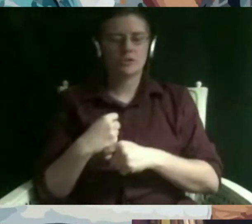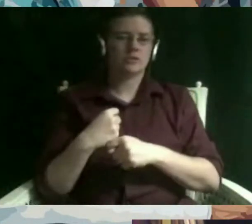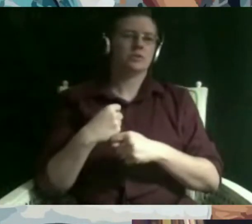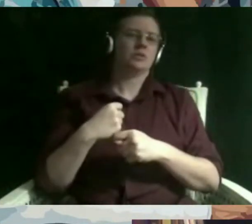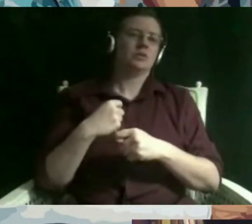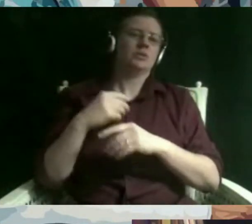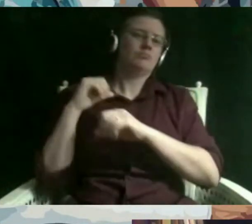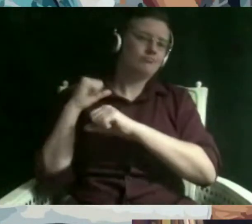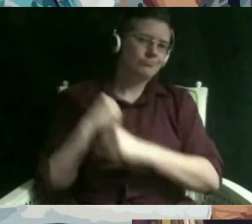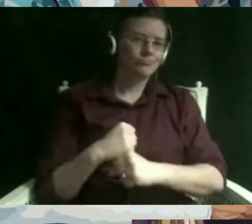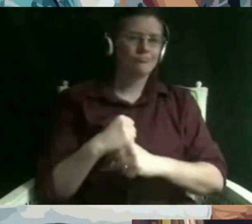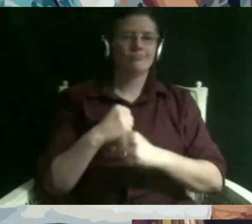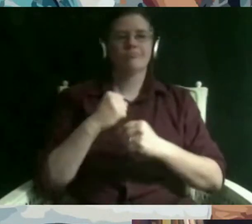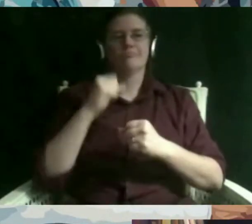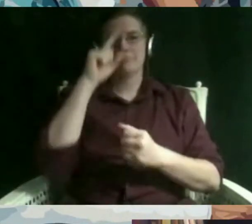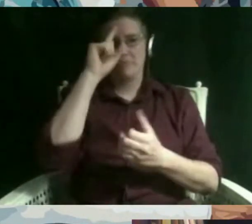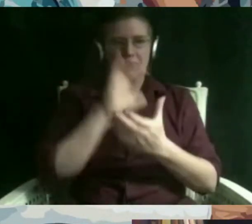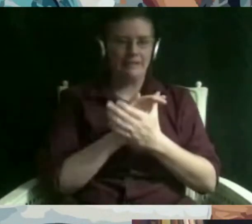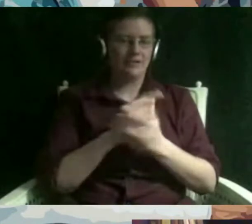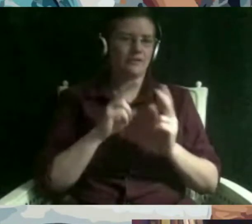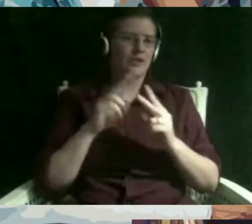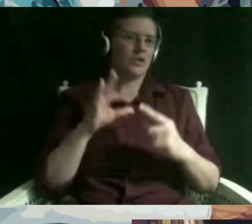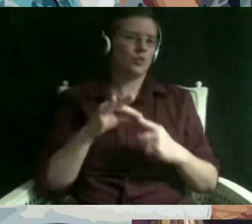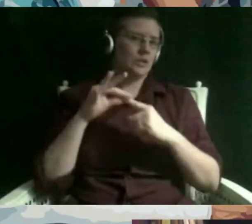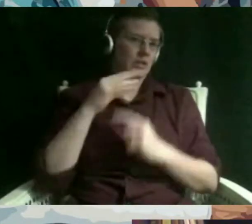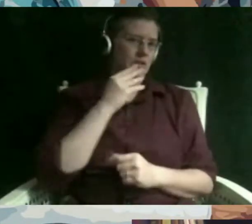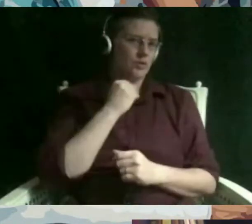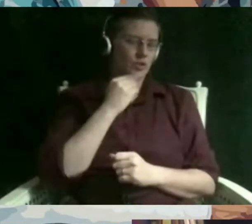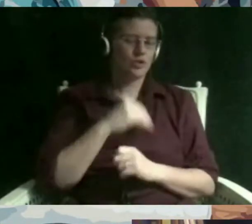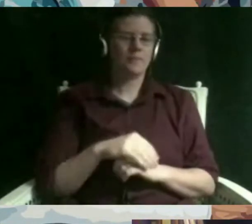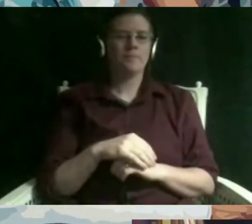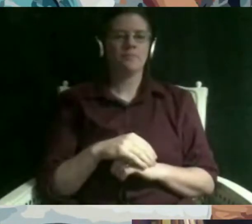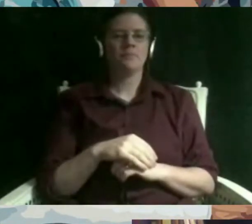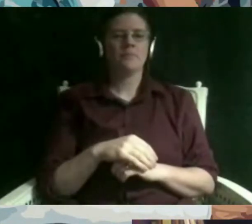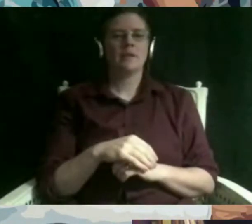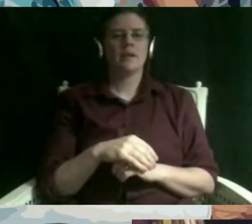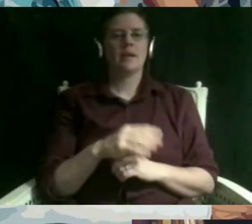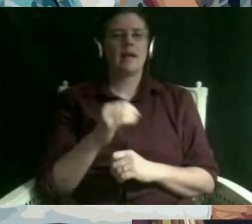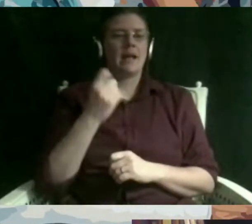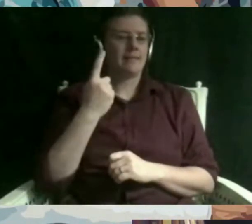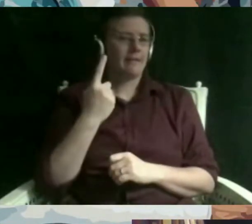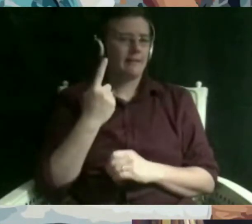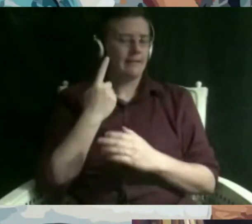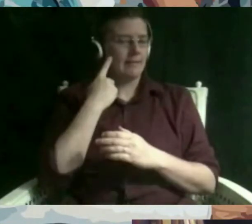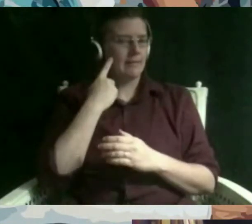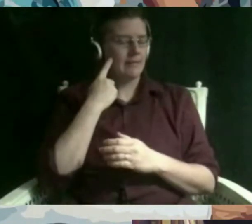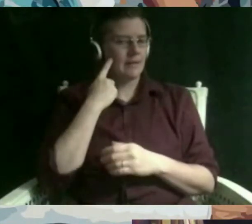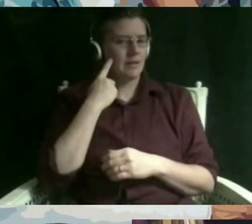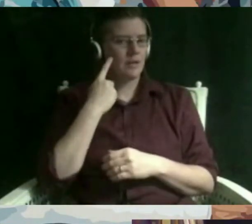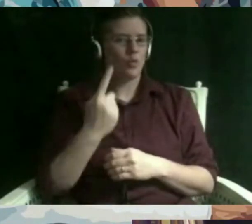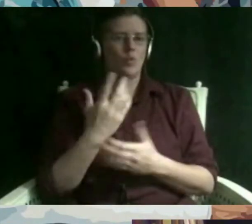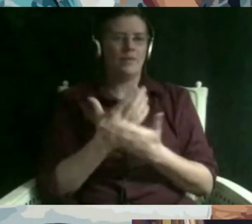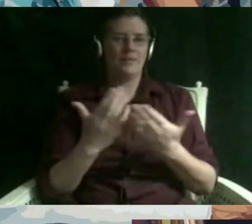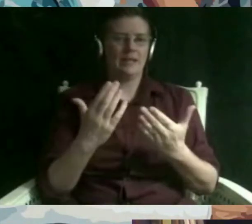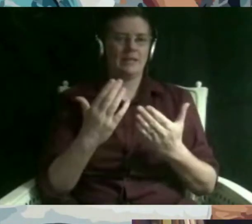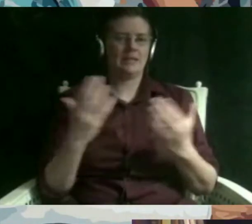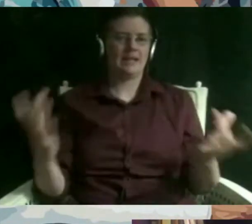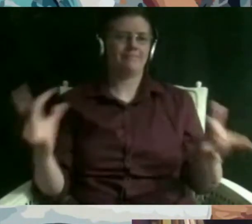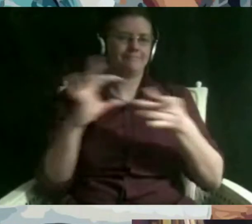jewish and um i think one thing that contributes to that uh is the phrase judeo-christian values